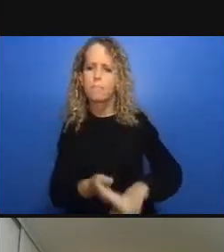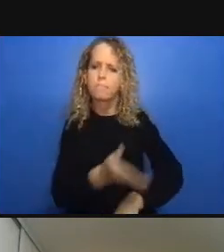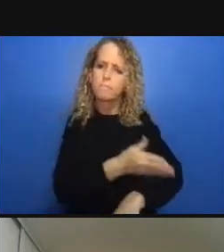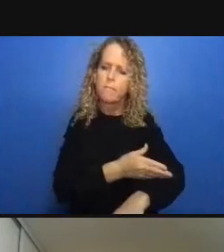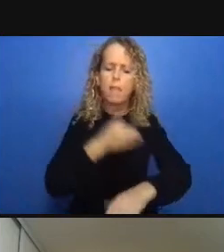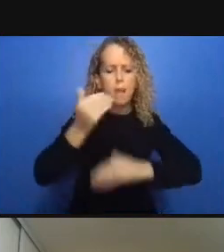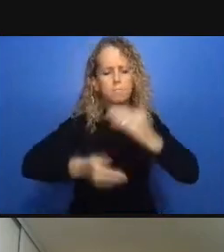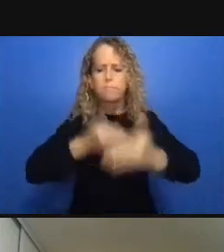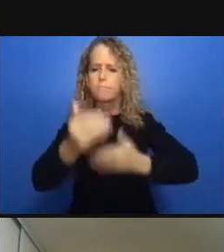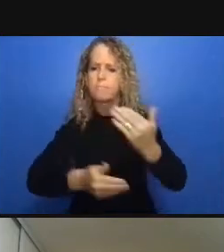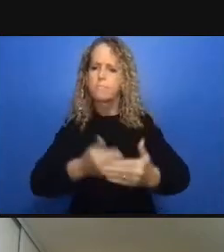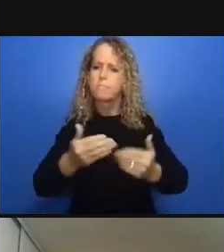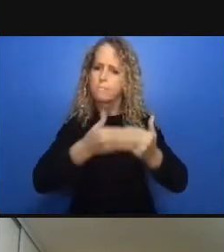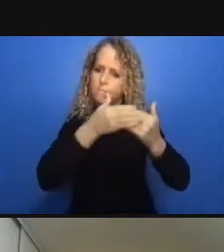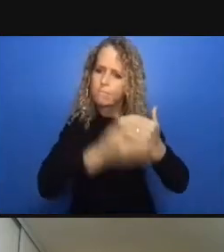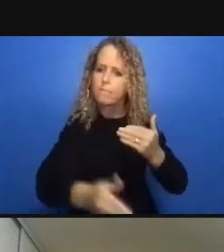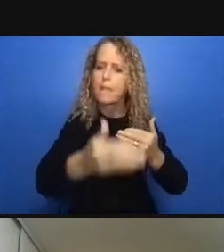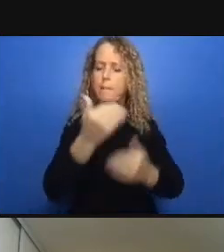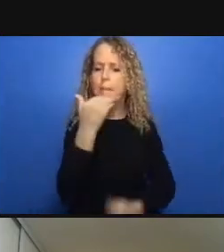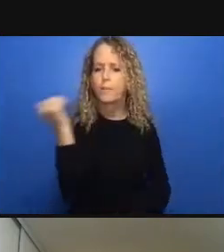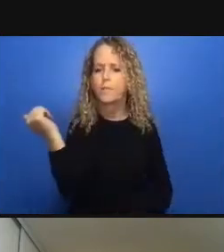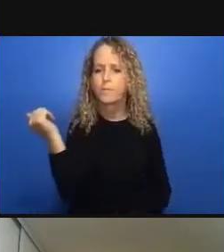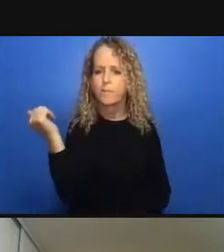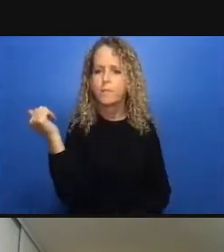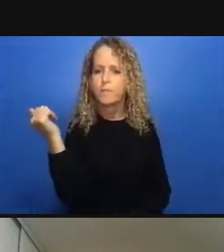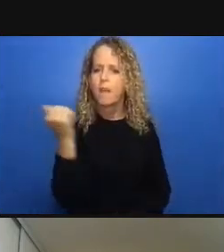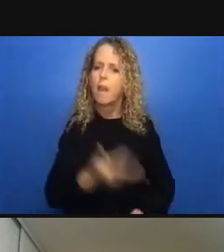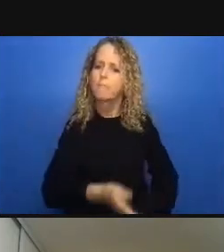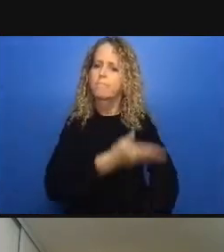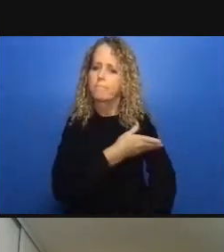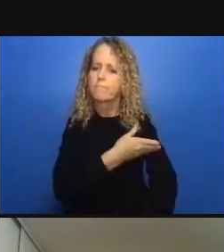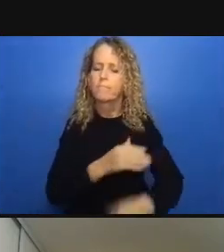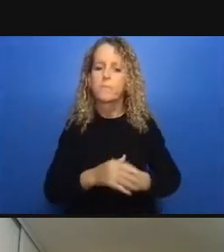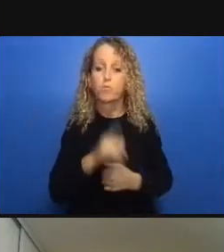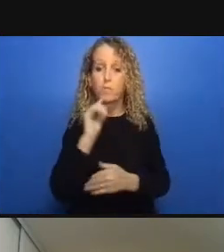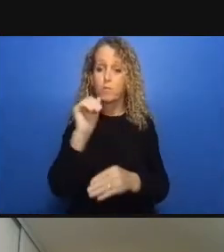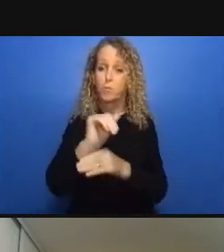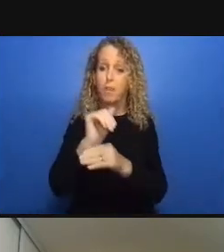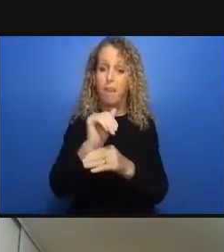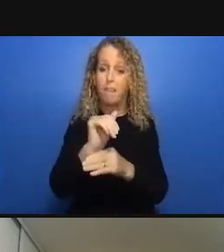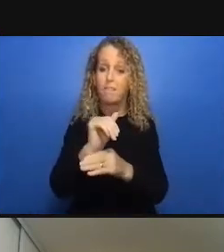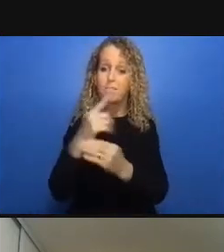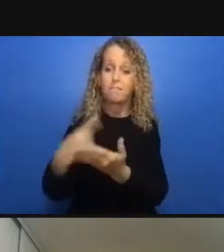right as Martha was saying the universal basic income is not a panacea right it's not something